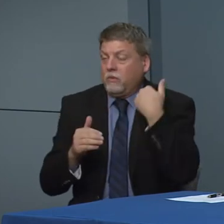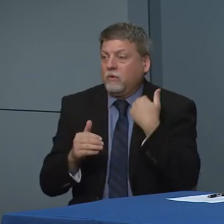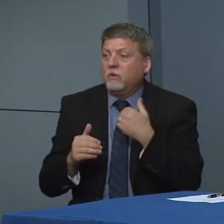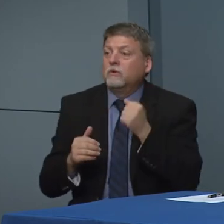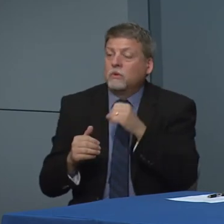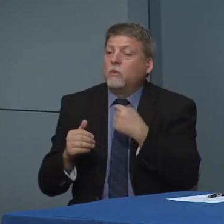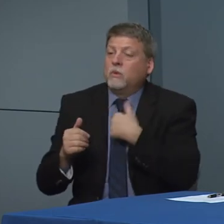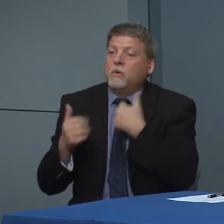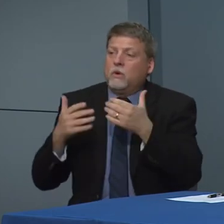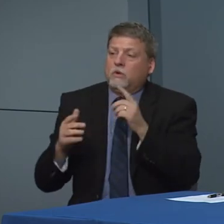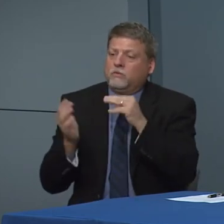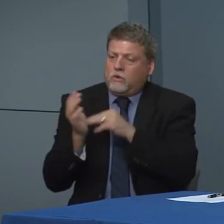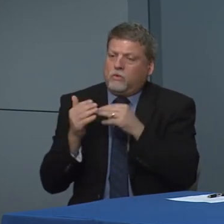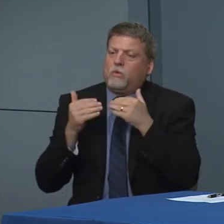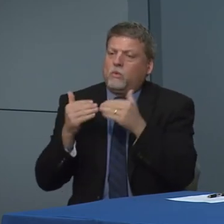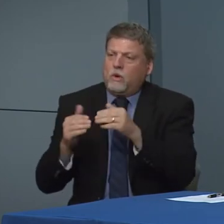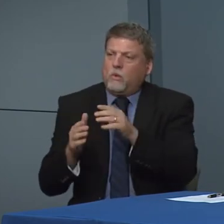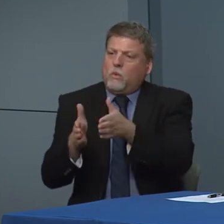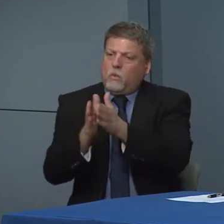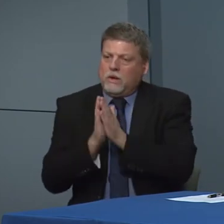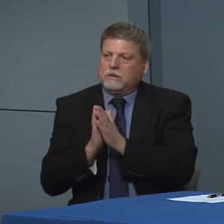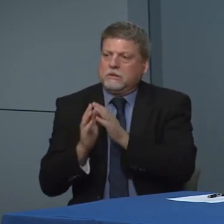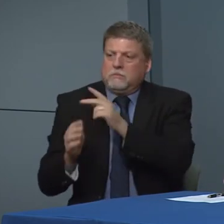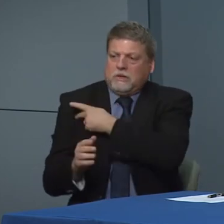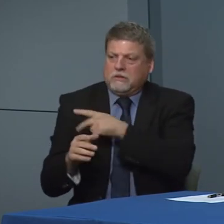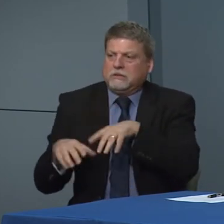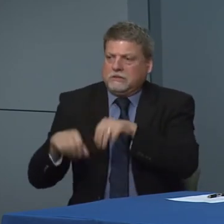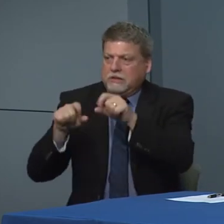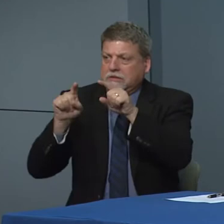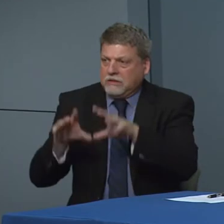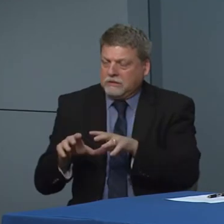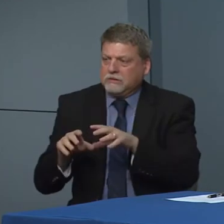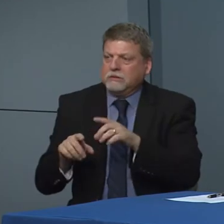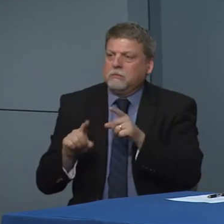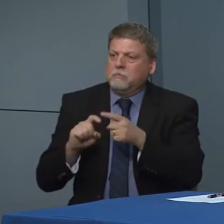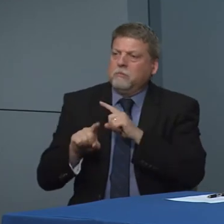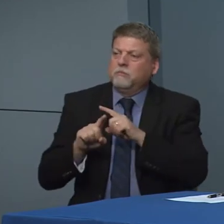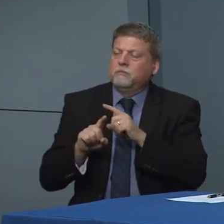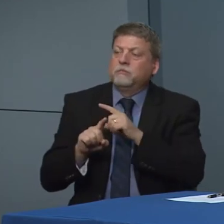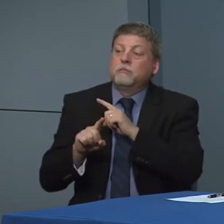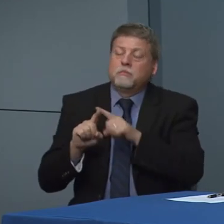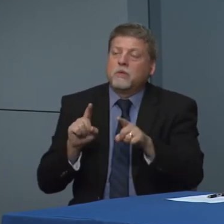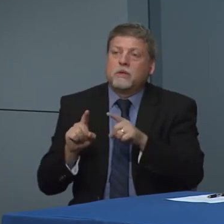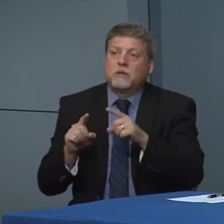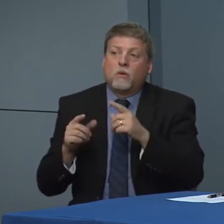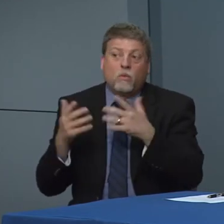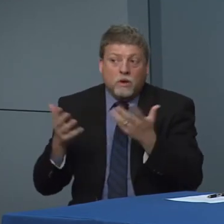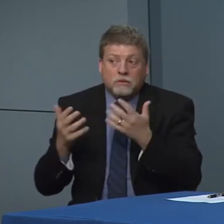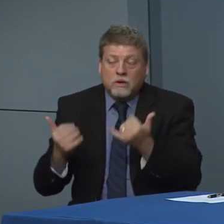tests if they think that is necessary. And to use their clinical judgment what we're saying in terms of criteria is